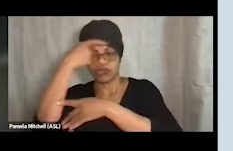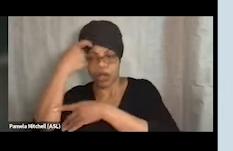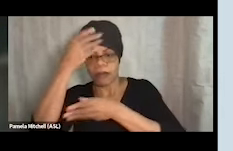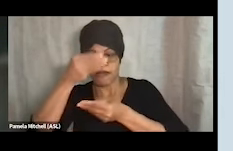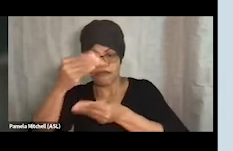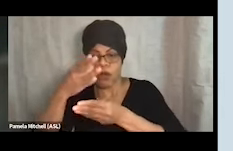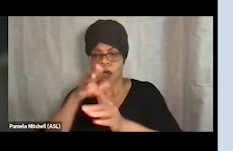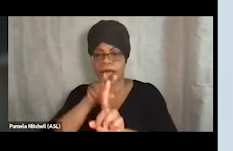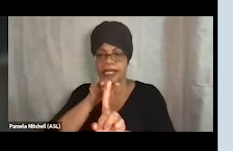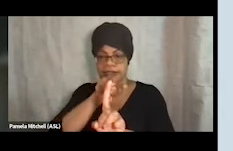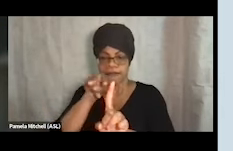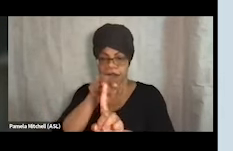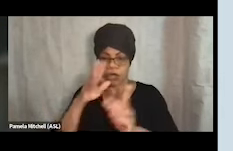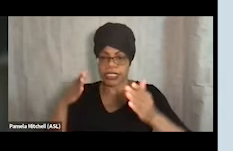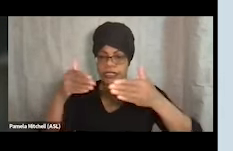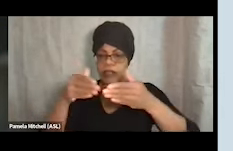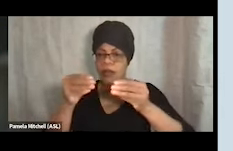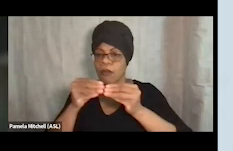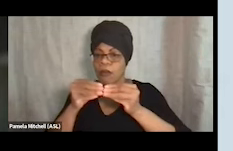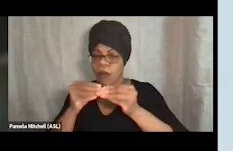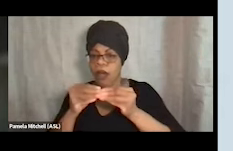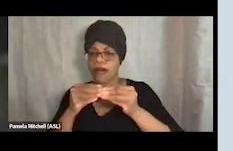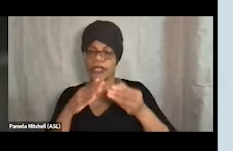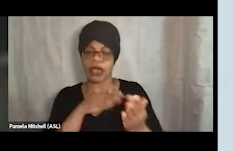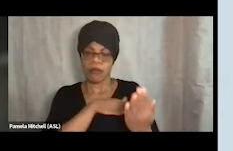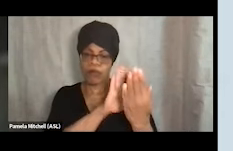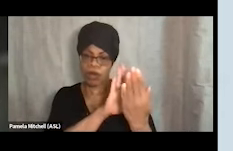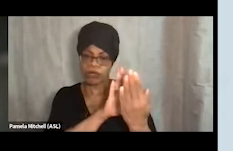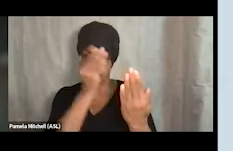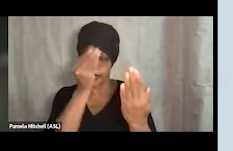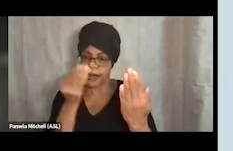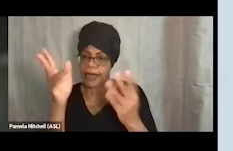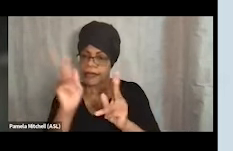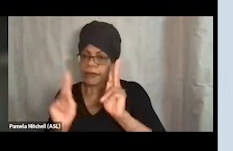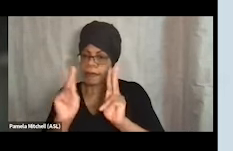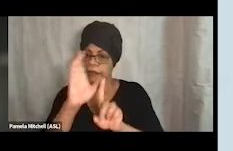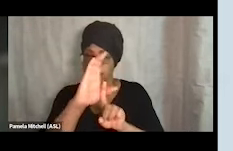harm reduction principles and approaches and kind of lets people know the culture of the shelter, the expectations,